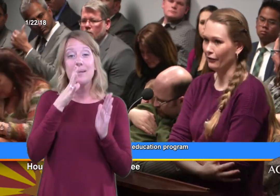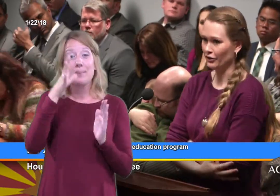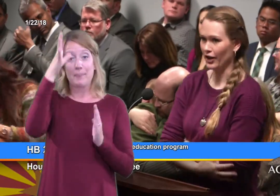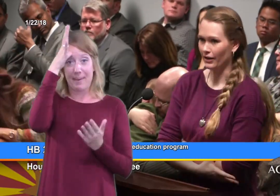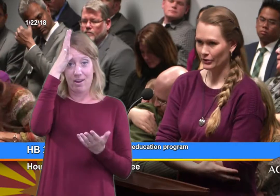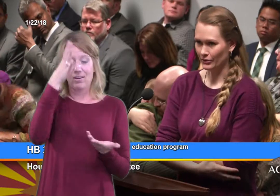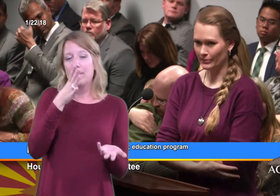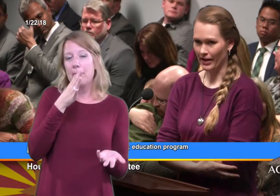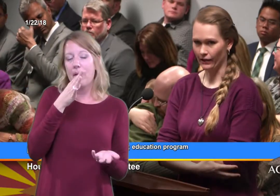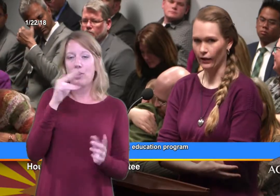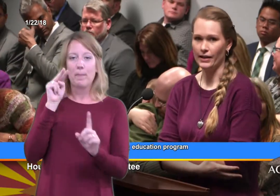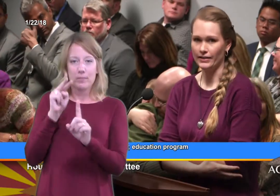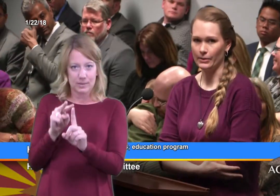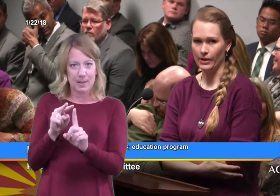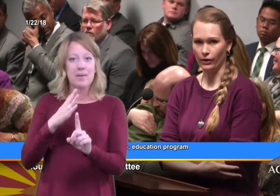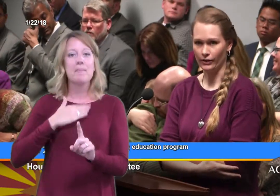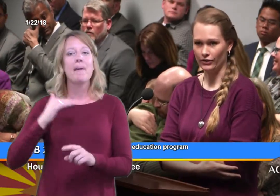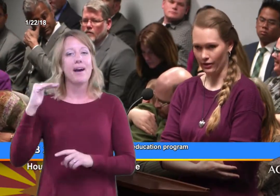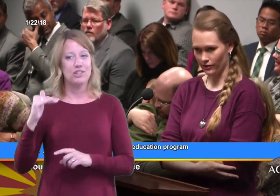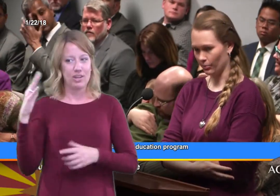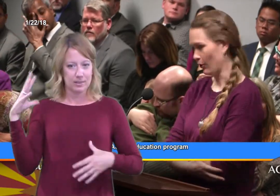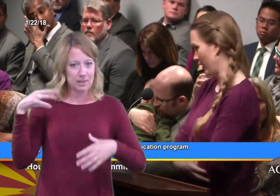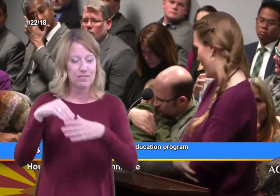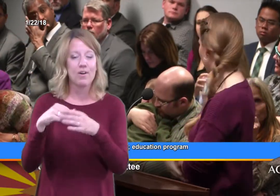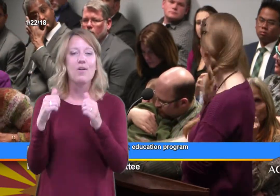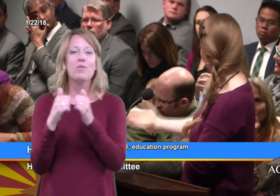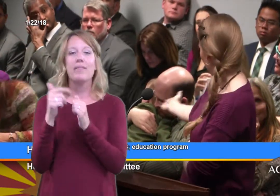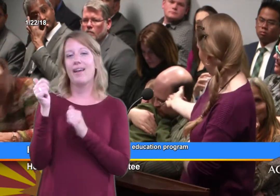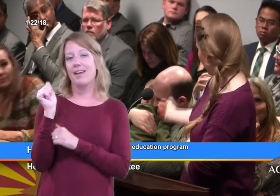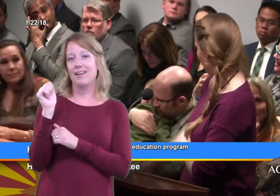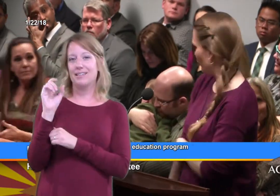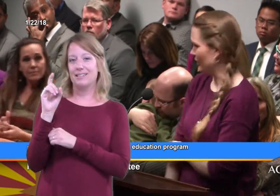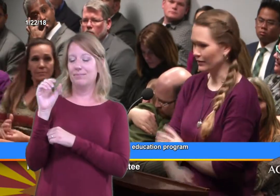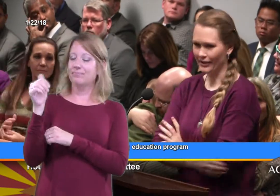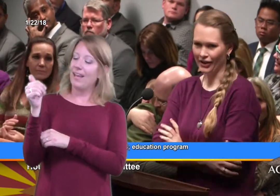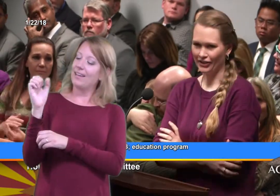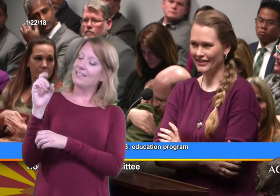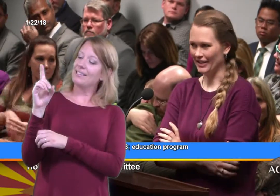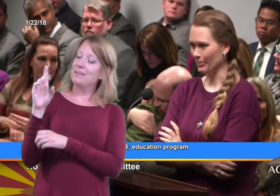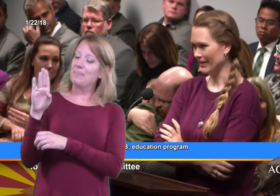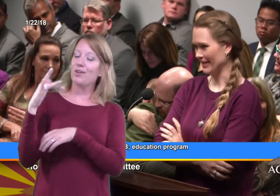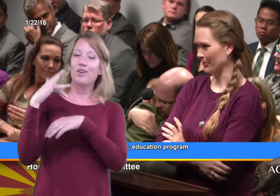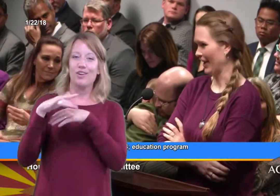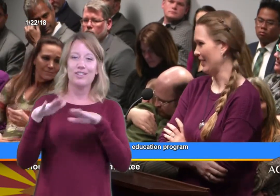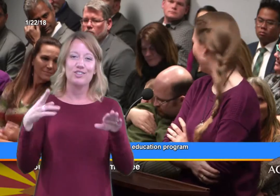of a child who's been in the ASDB early childhood program. My son, Jonah is right there alseep. It's nap time.